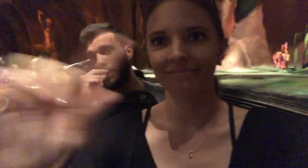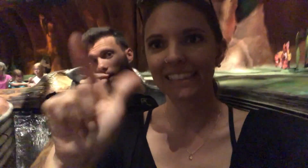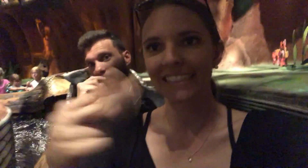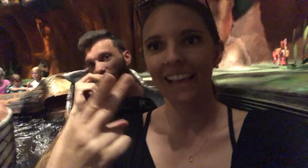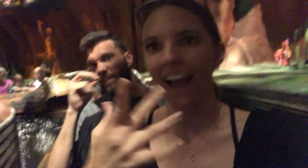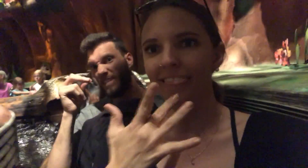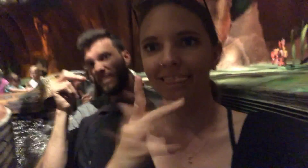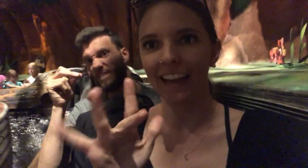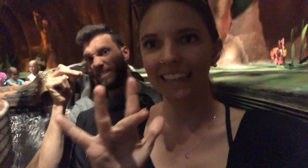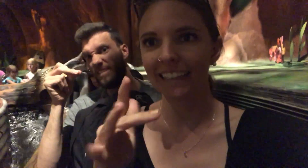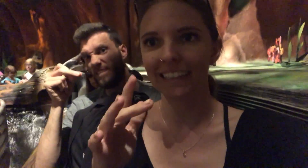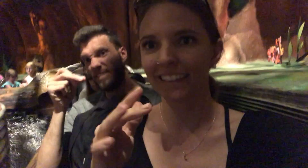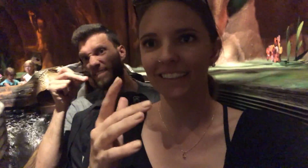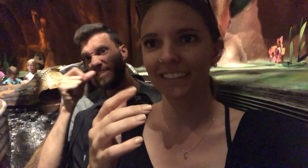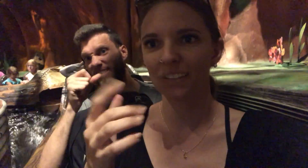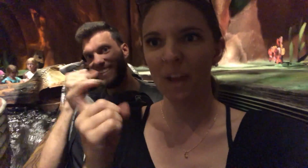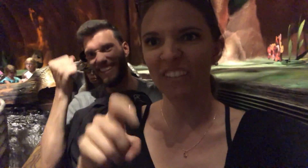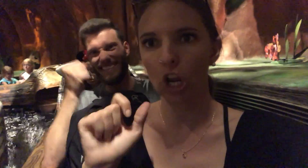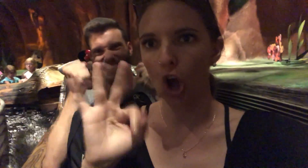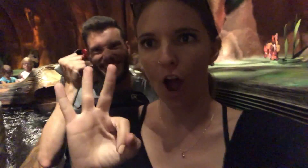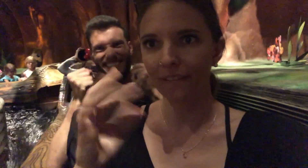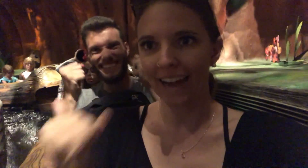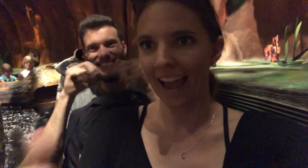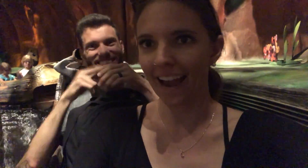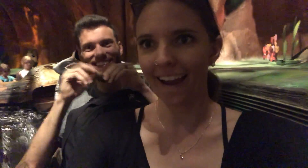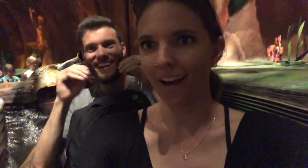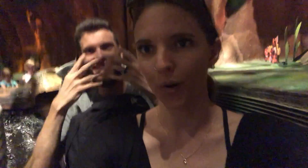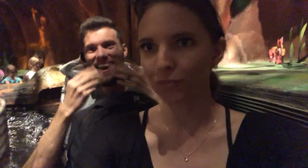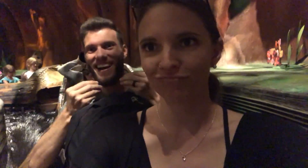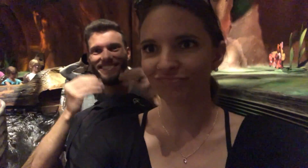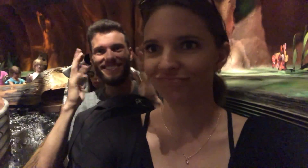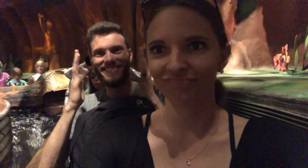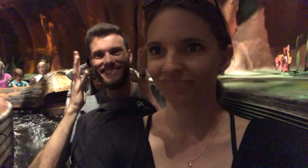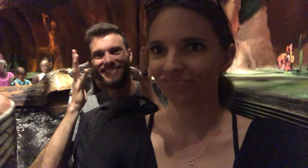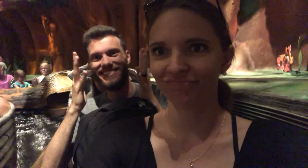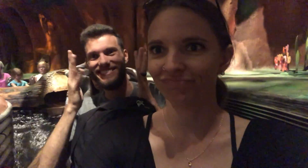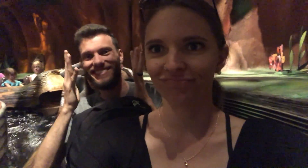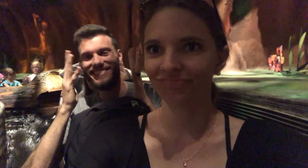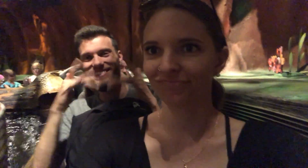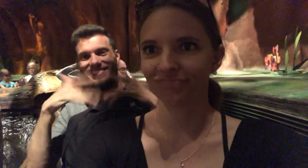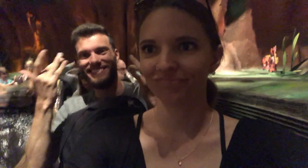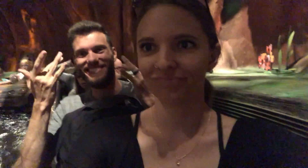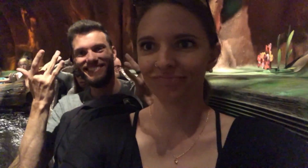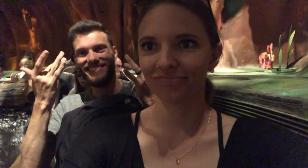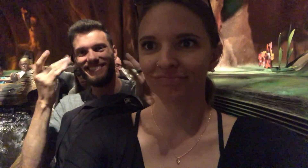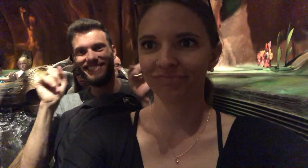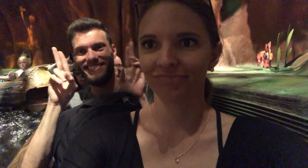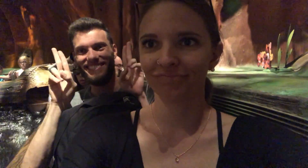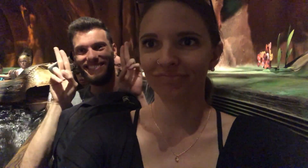Zach is so lucky. We have to get off now. NOW MY FEET WON'T GET WET!!!